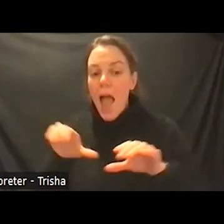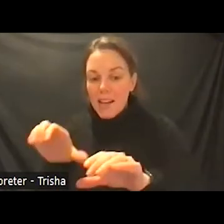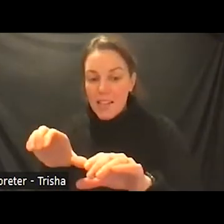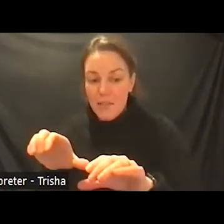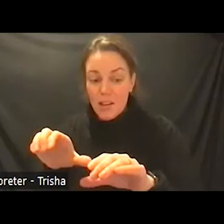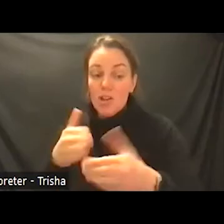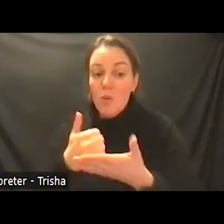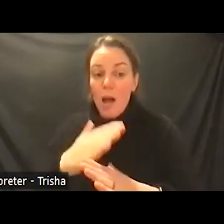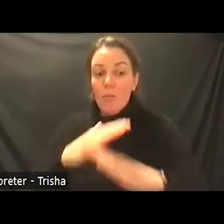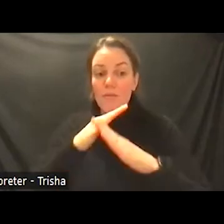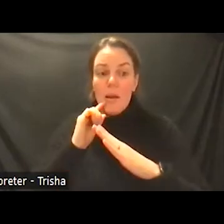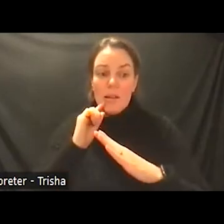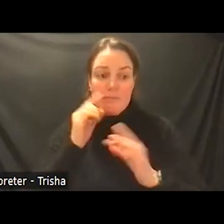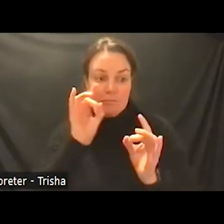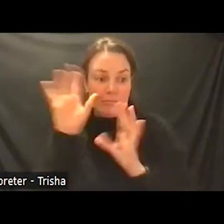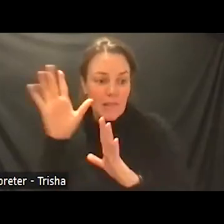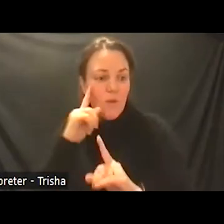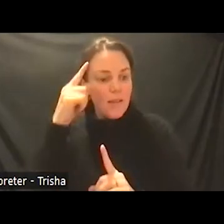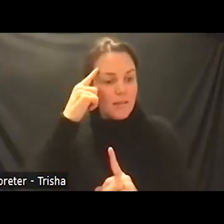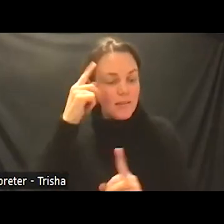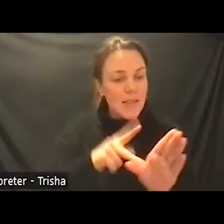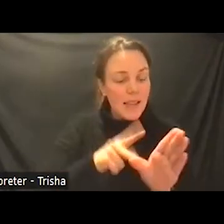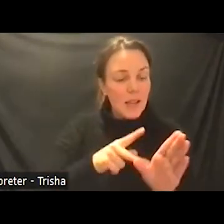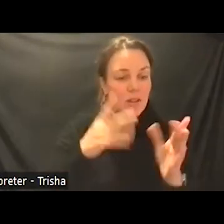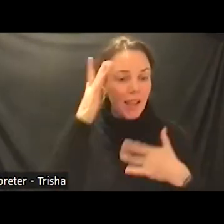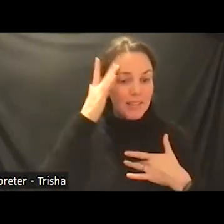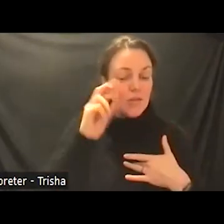of either their psychiatric illness or their physical illness we're very proud